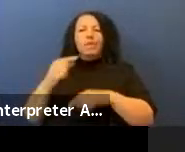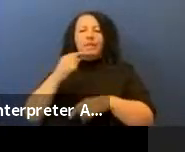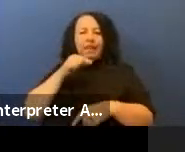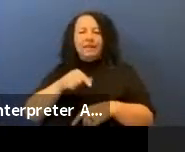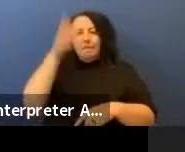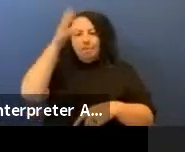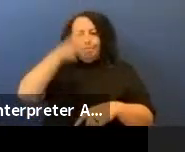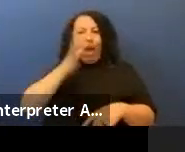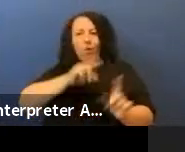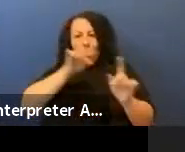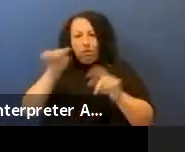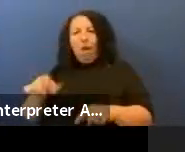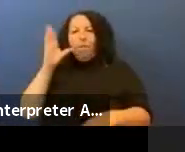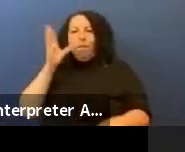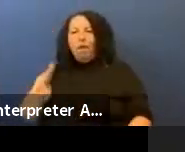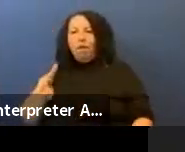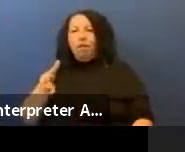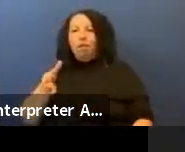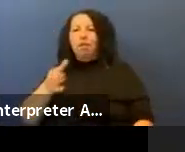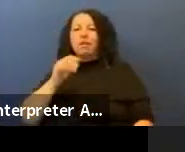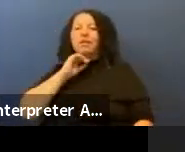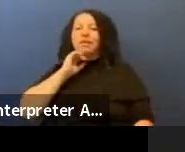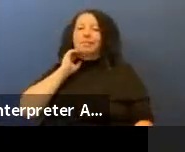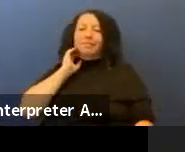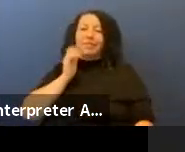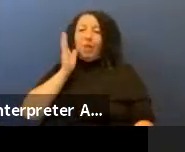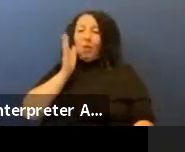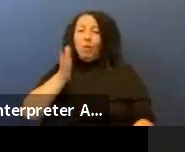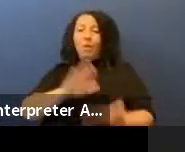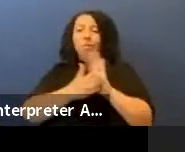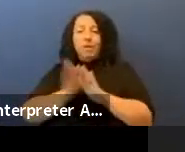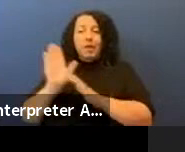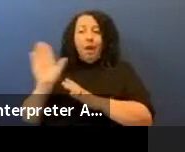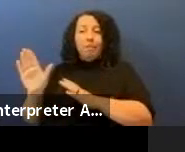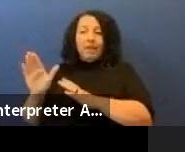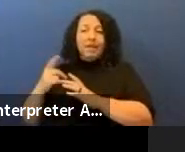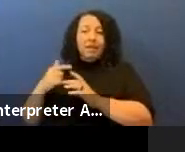and that will be his legacy and we must not